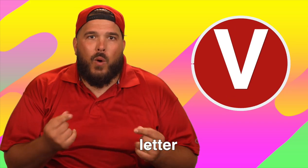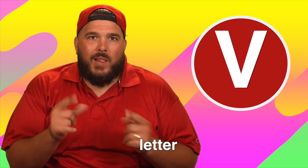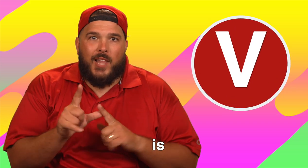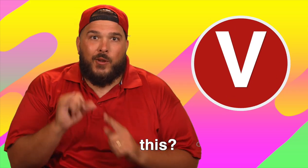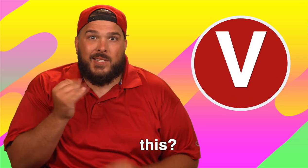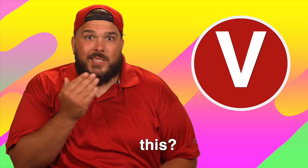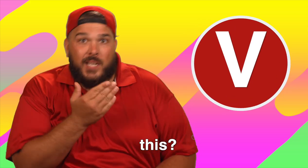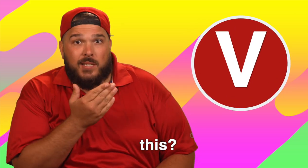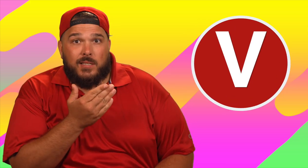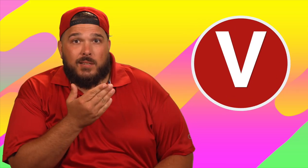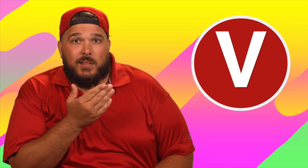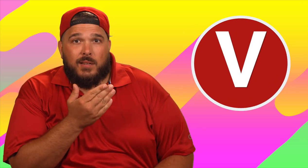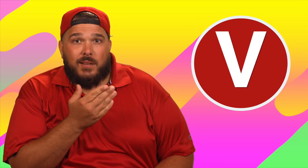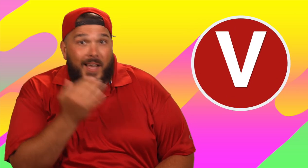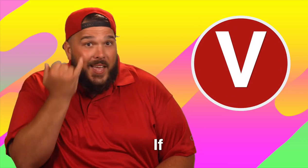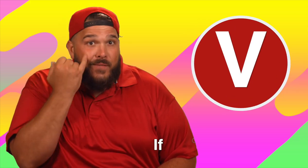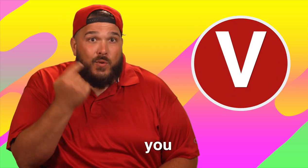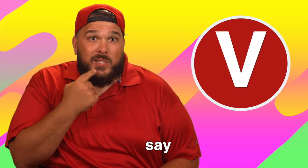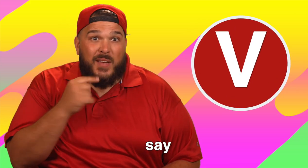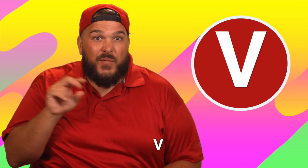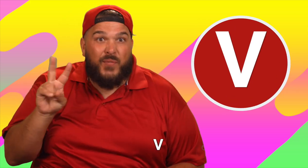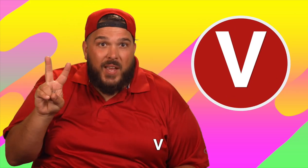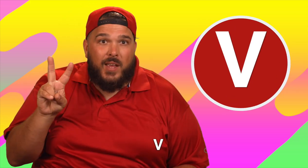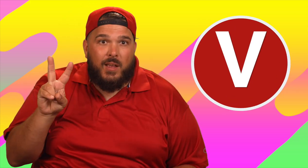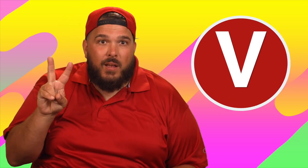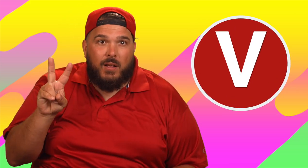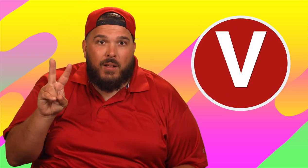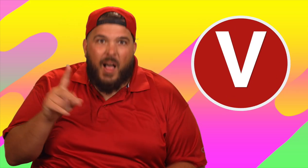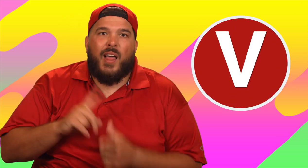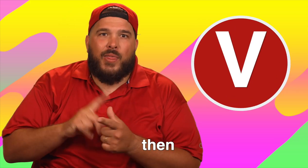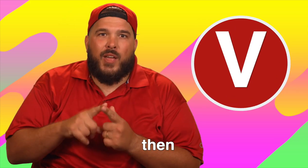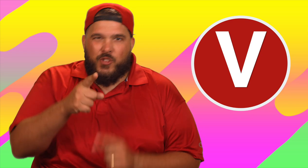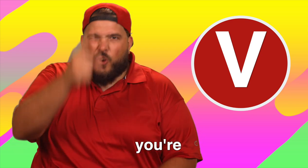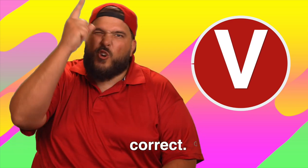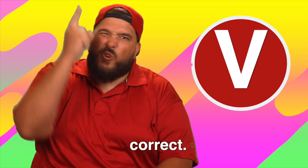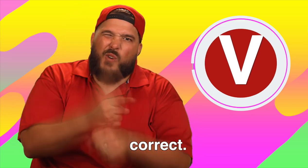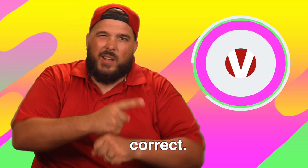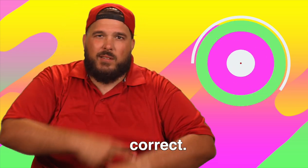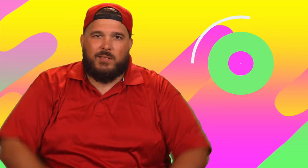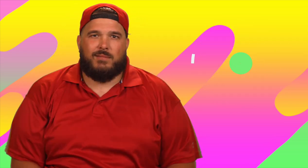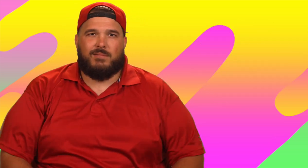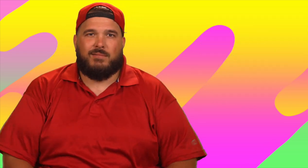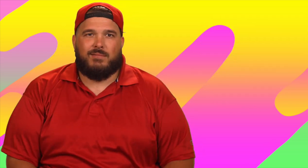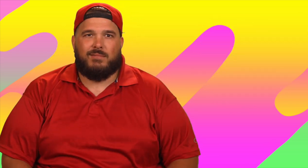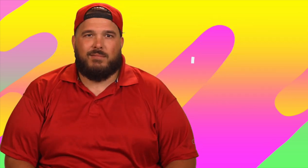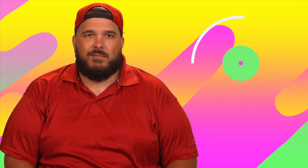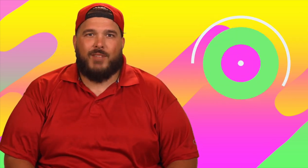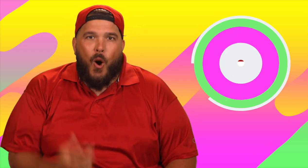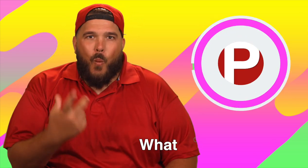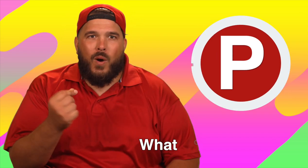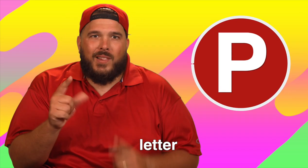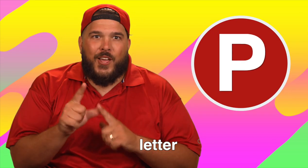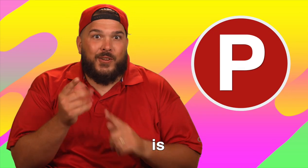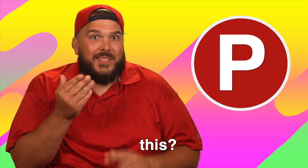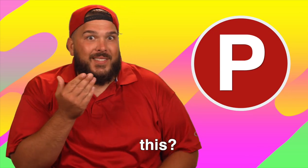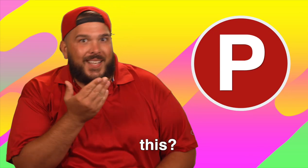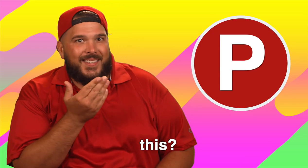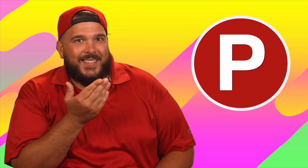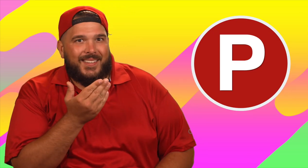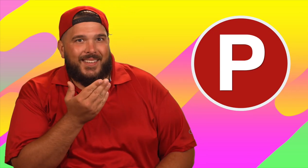What letter is this? If you said V, then you're correct. What letter is this?